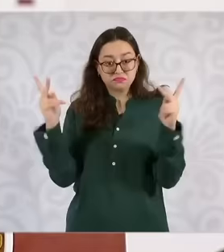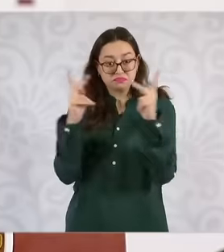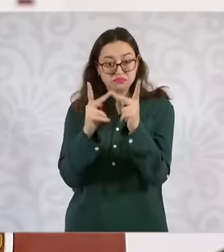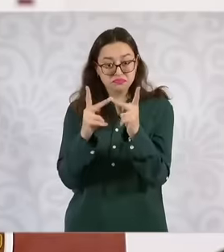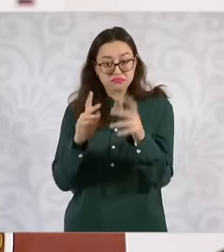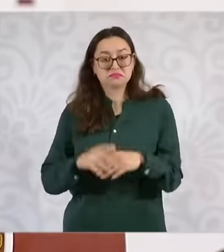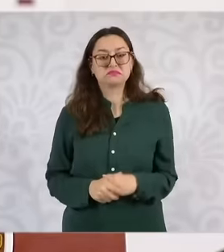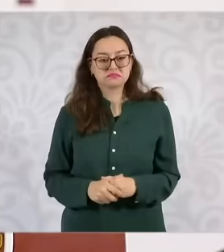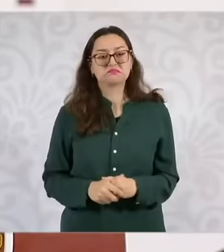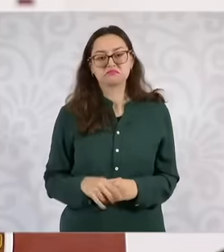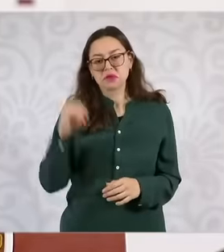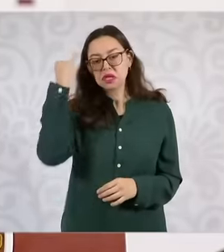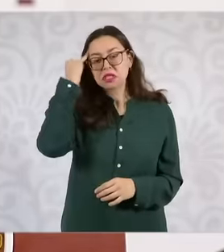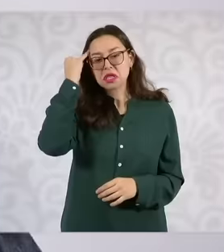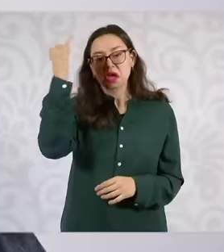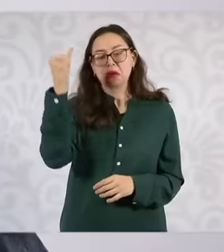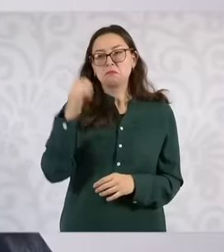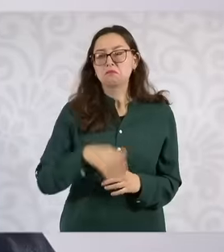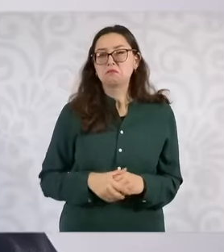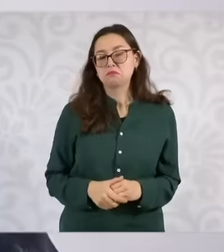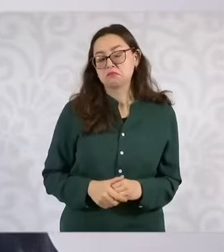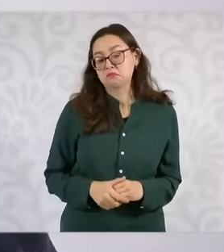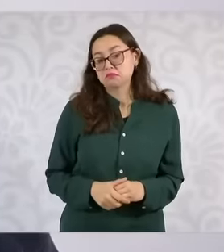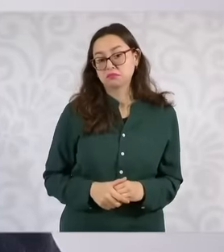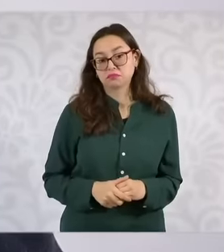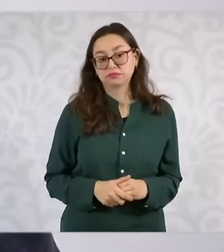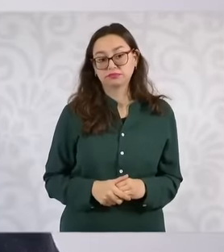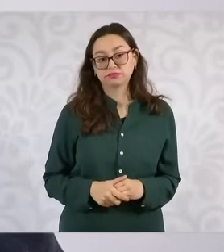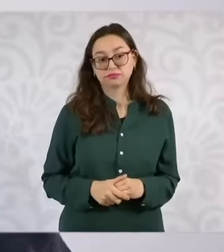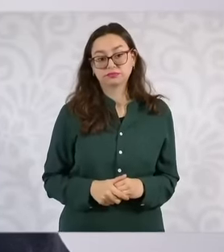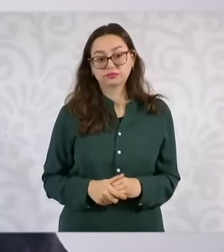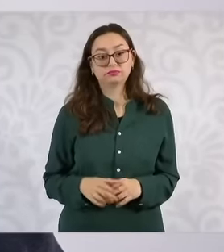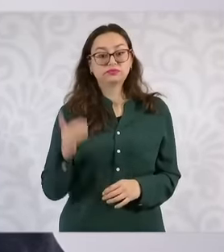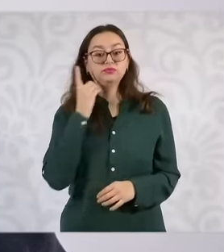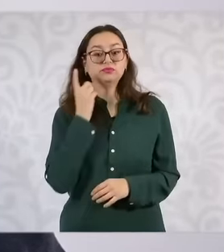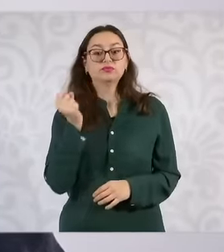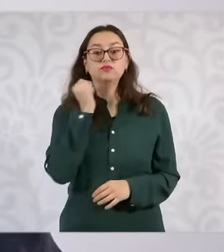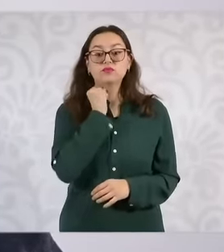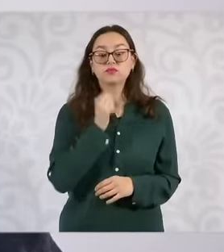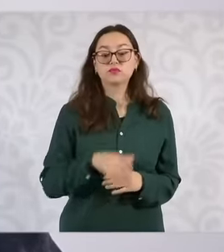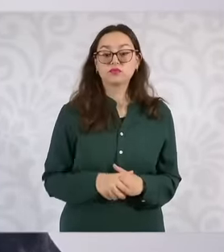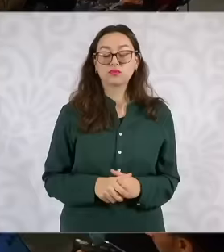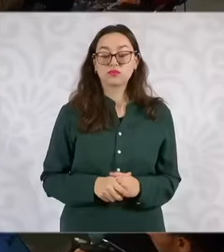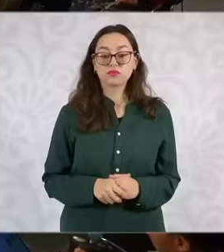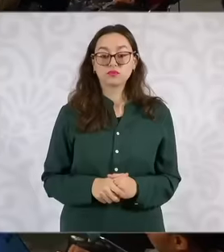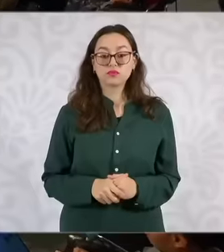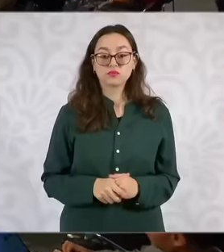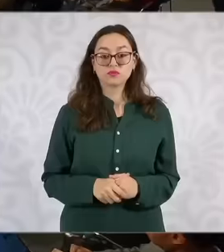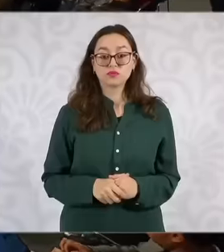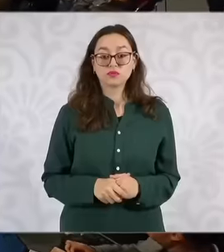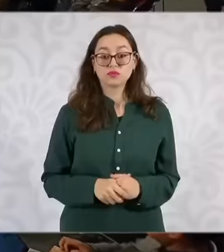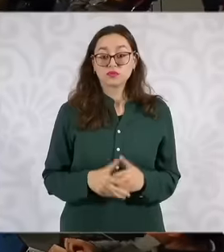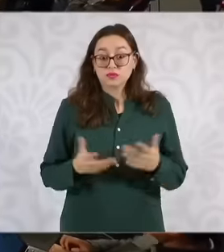initiative of deputies and senators, this does not leave the population unprotected in the event